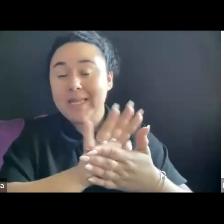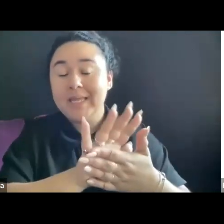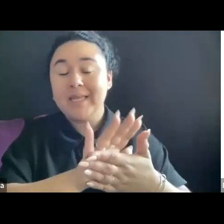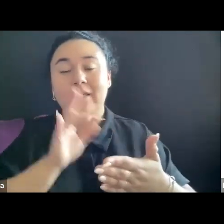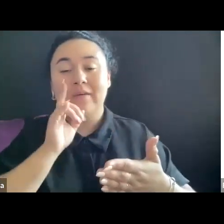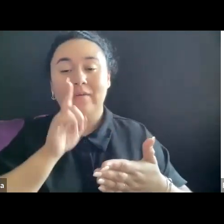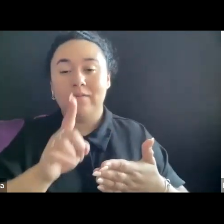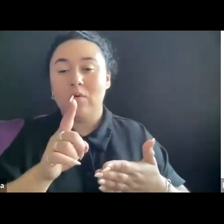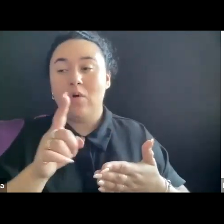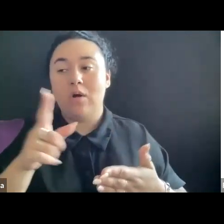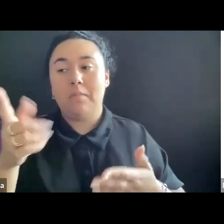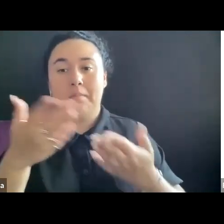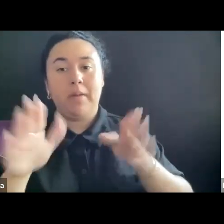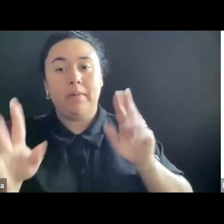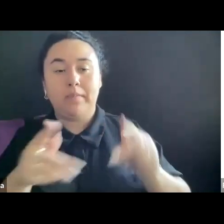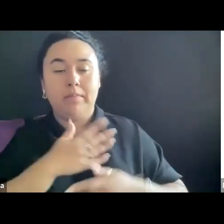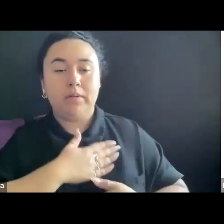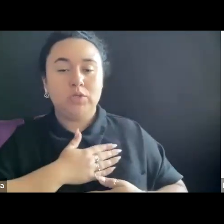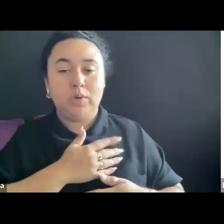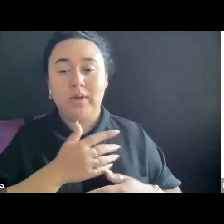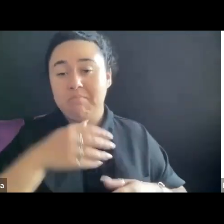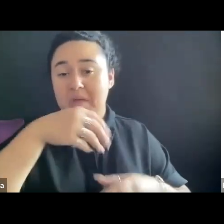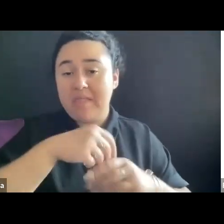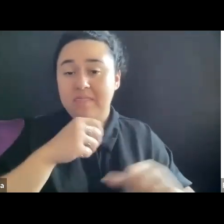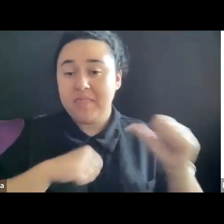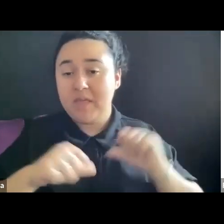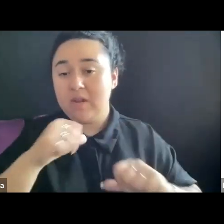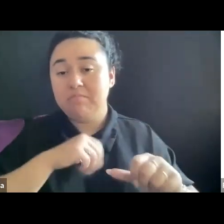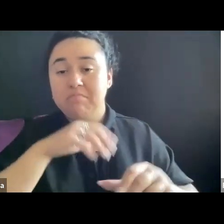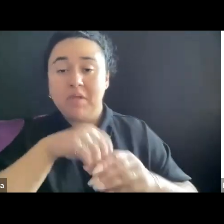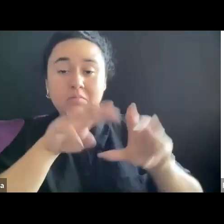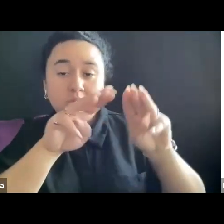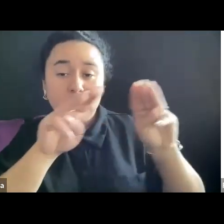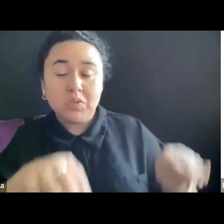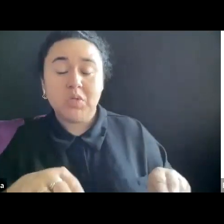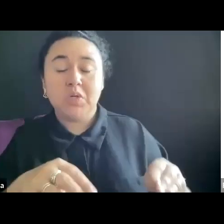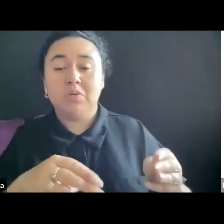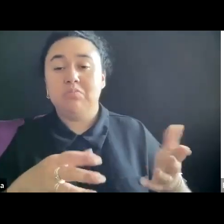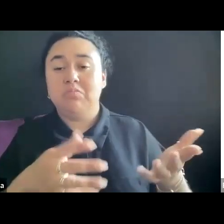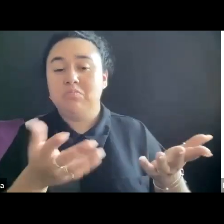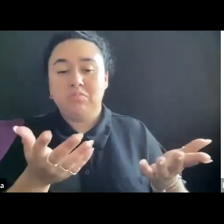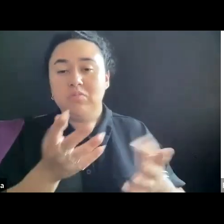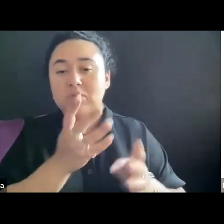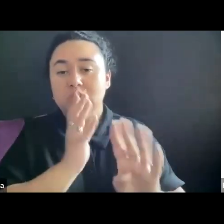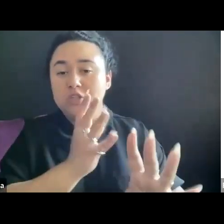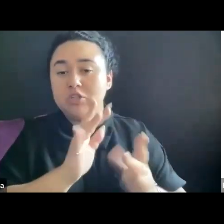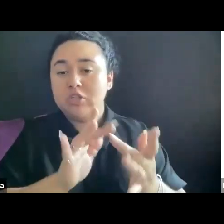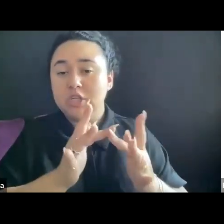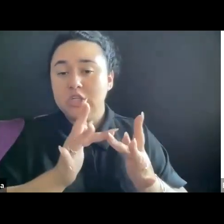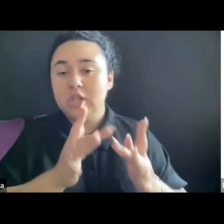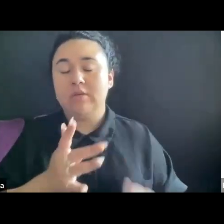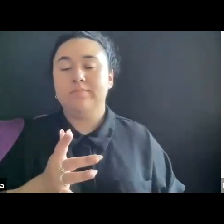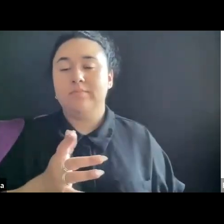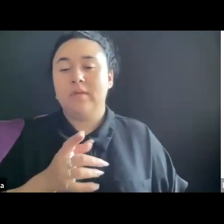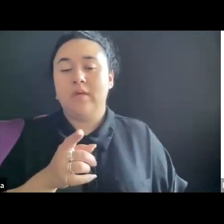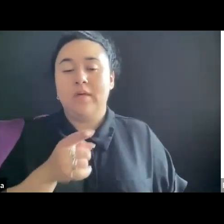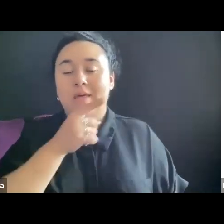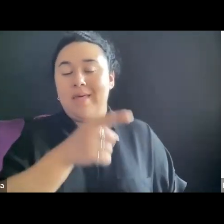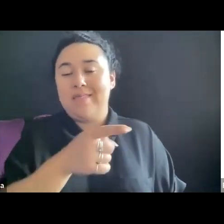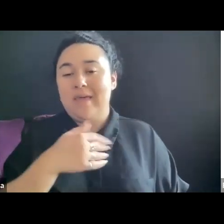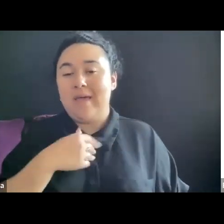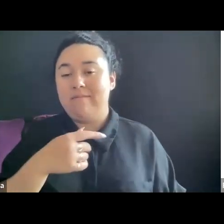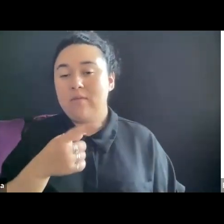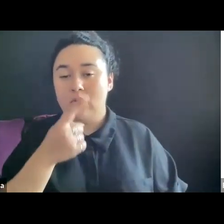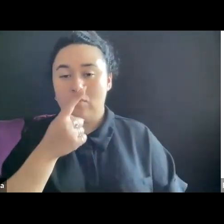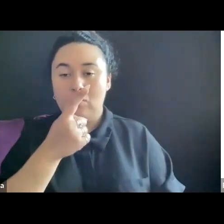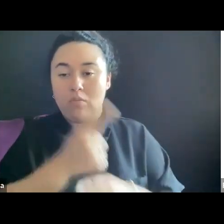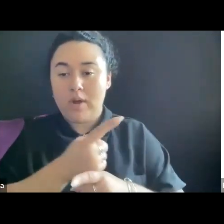DISTRIBUTION IS THE MECHANISM THAT GOT IT THERE TECHNICALLY AND WITH THE RIGHT DEALS MADE BETWEEN